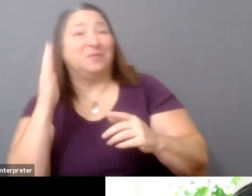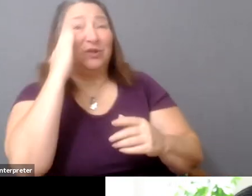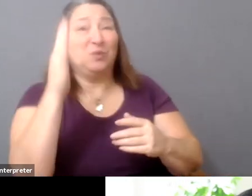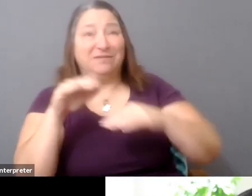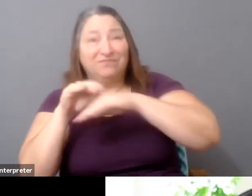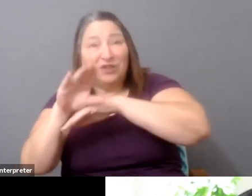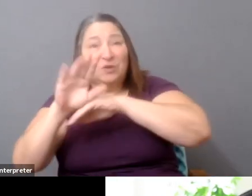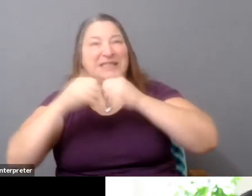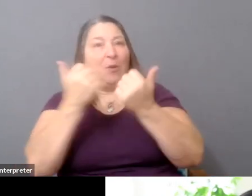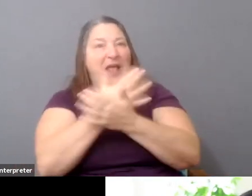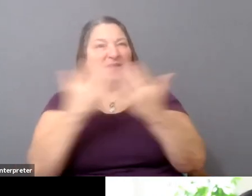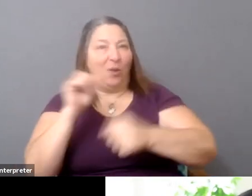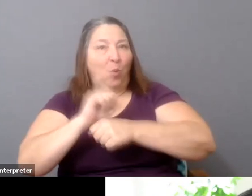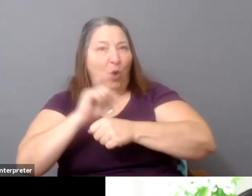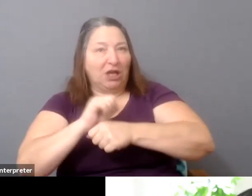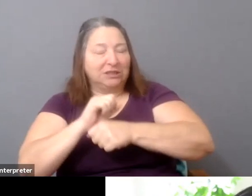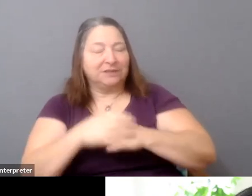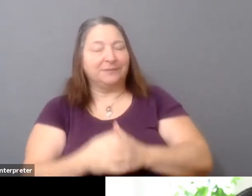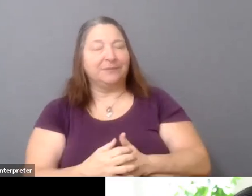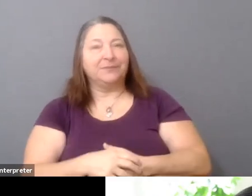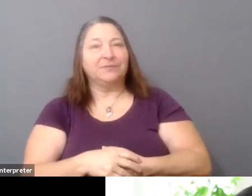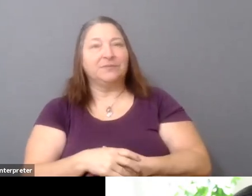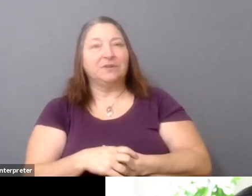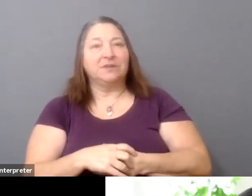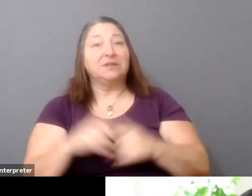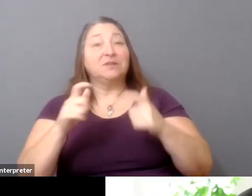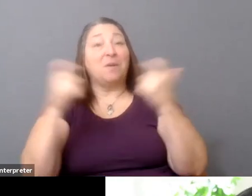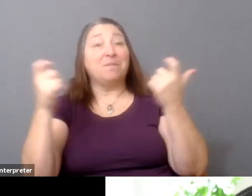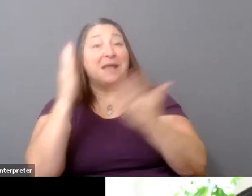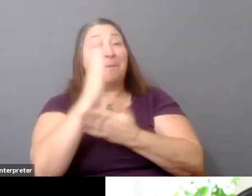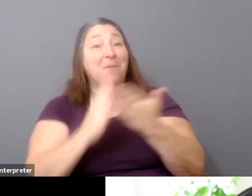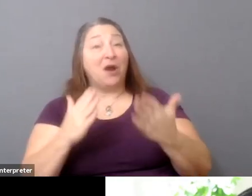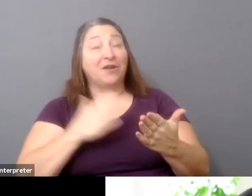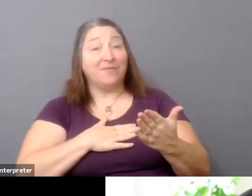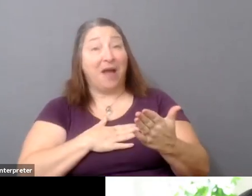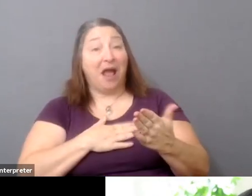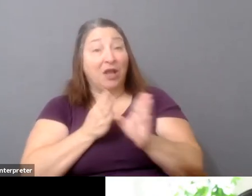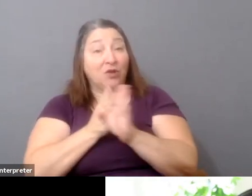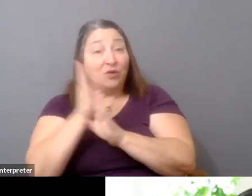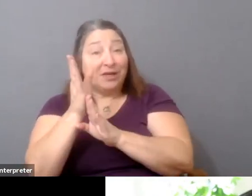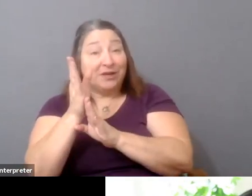And so a large part of my career also intersected with the rise